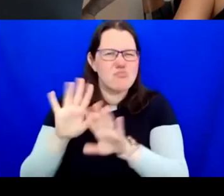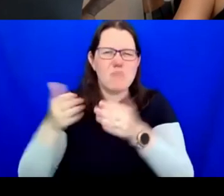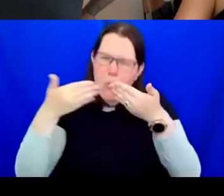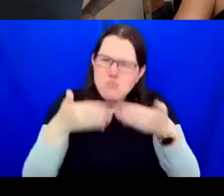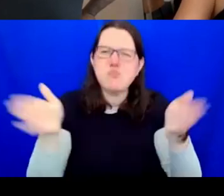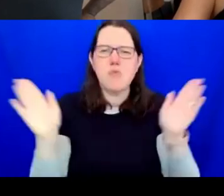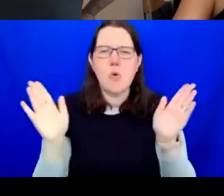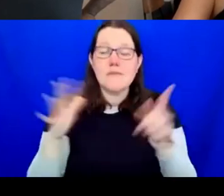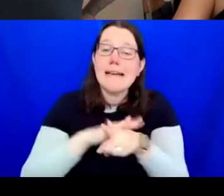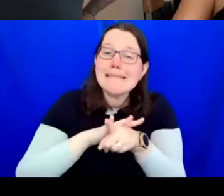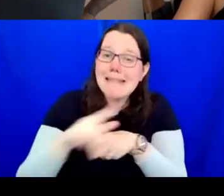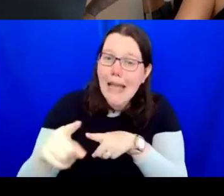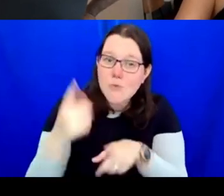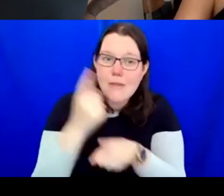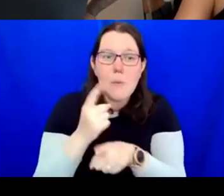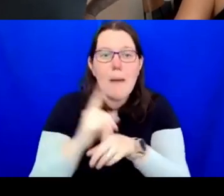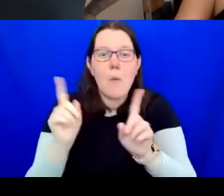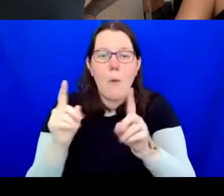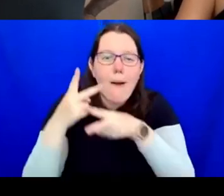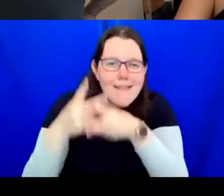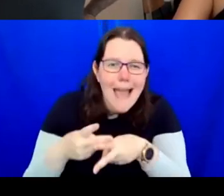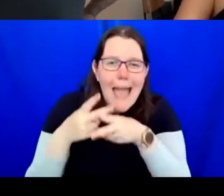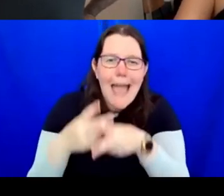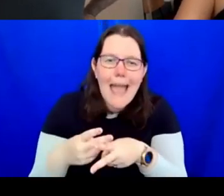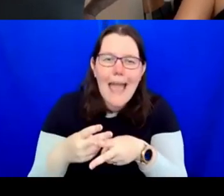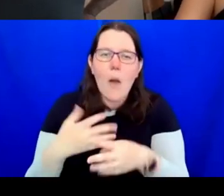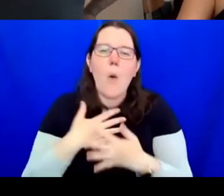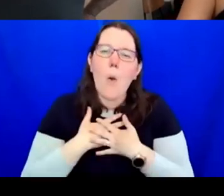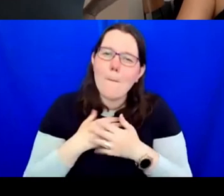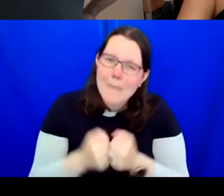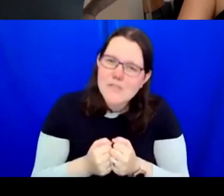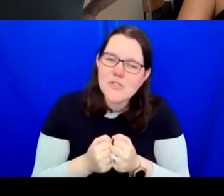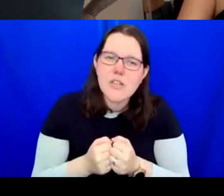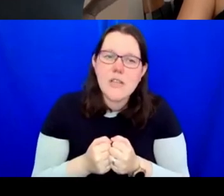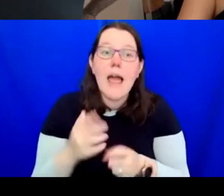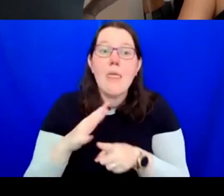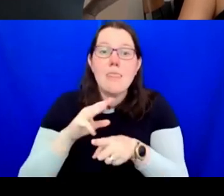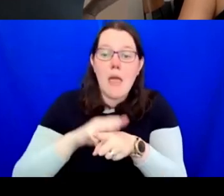and compassion. And then on the 30th June, we have Inside Outside, creating change from